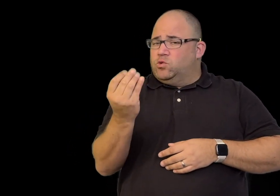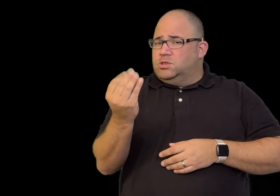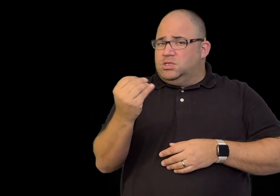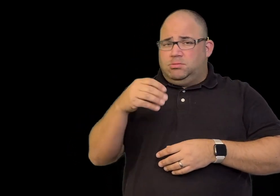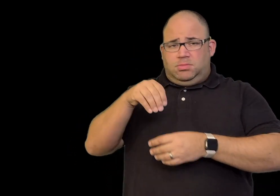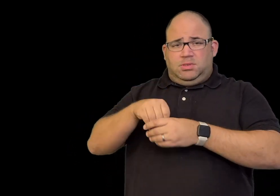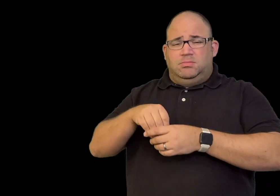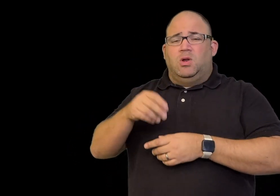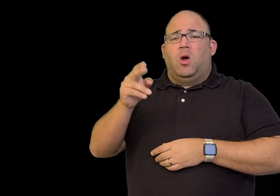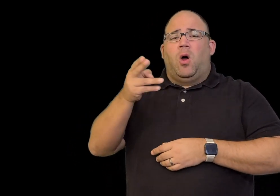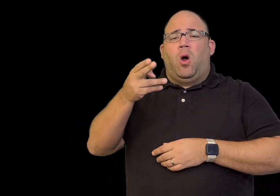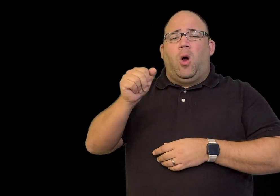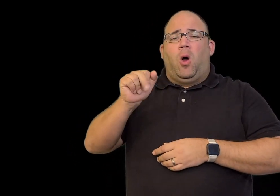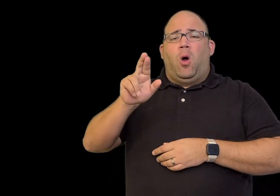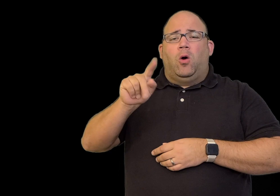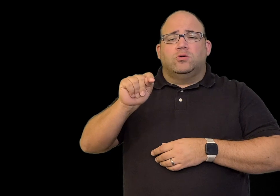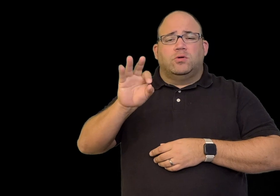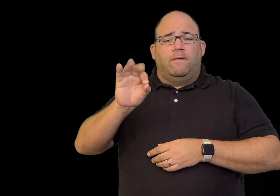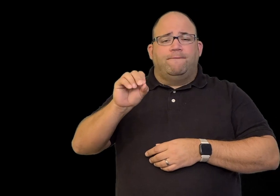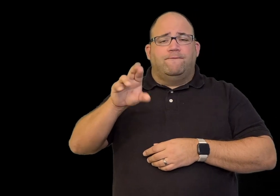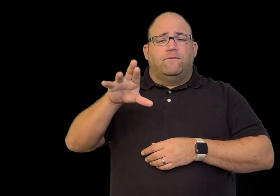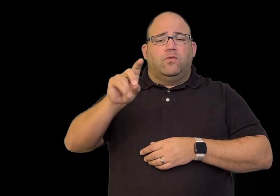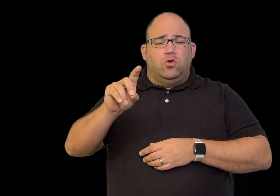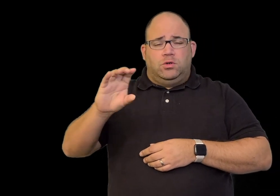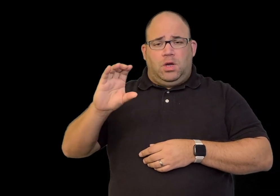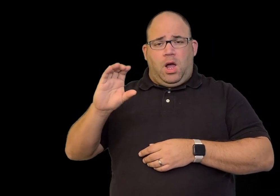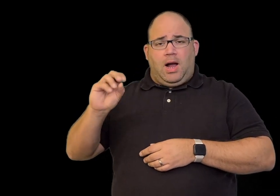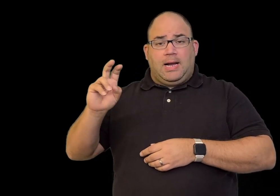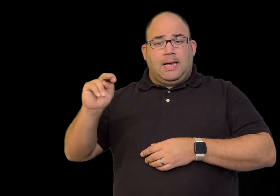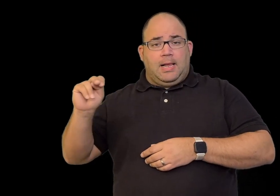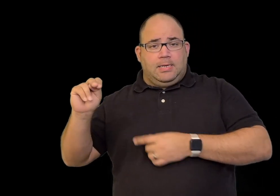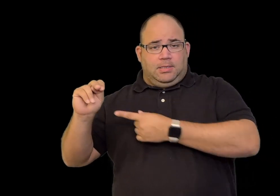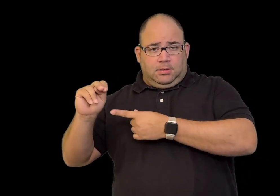In 1814, in Hartford Connecticut